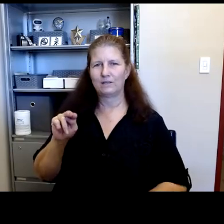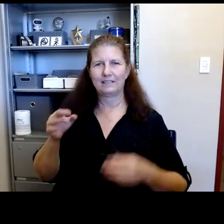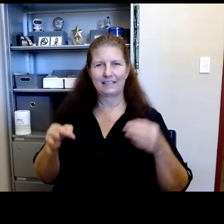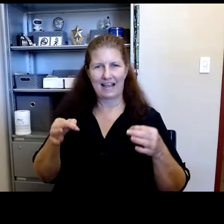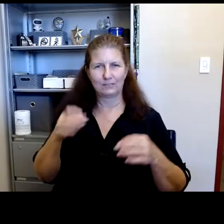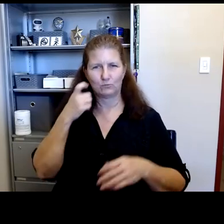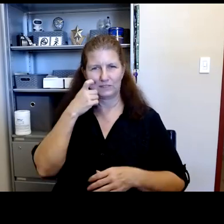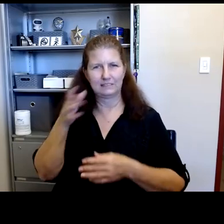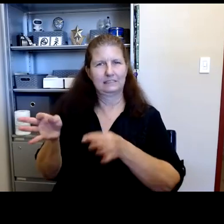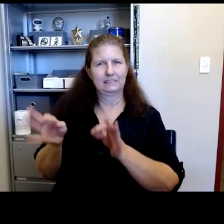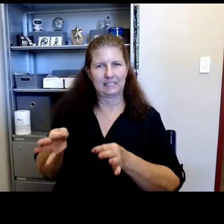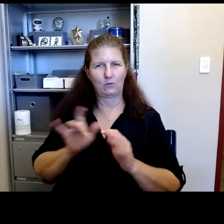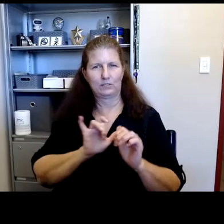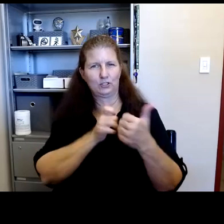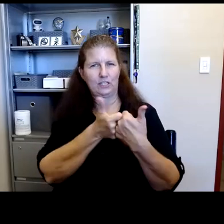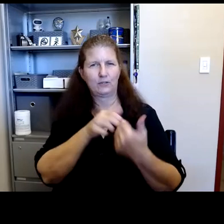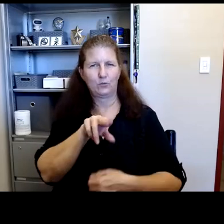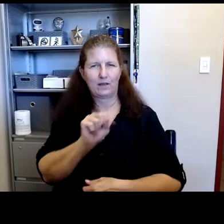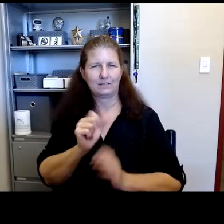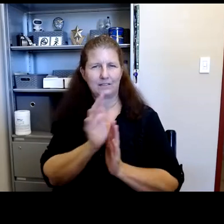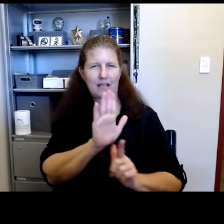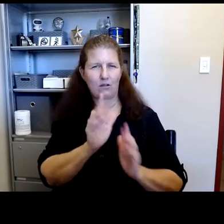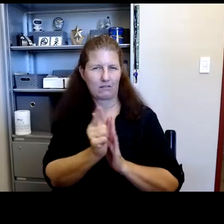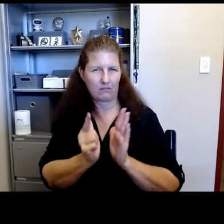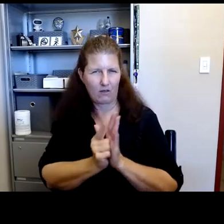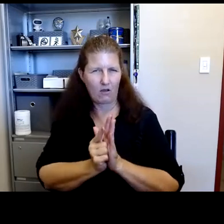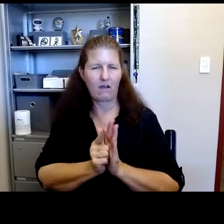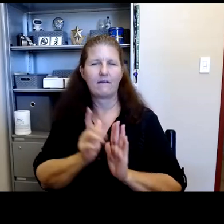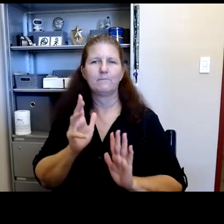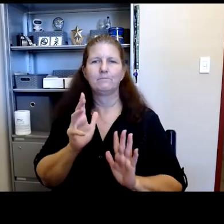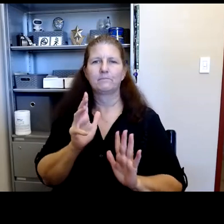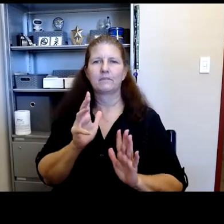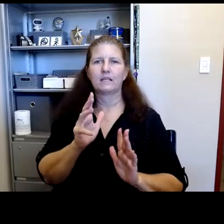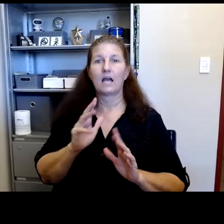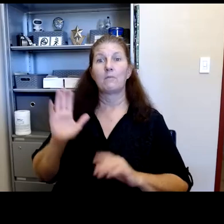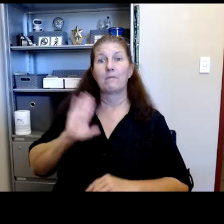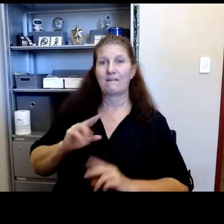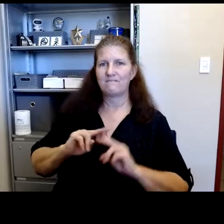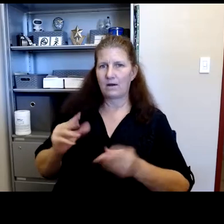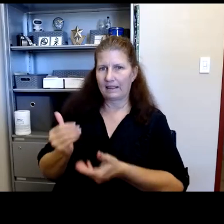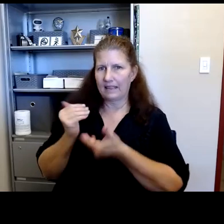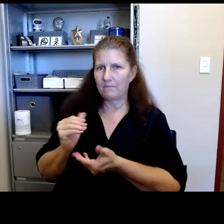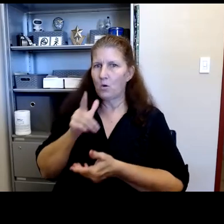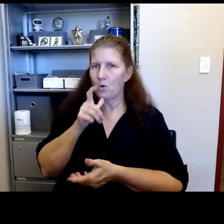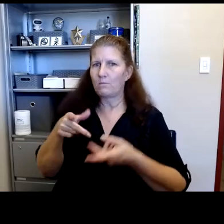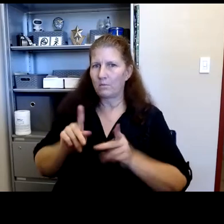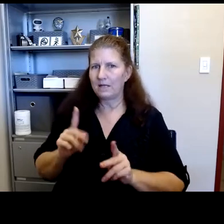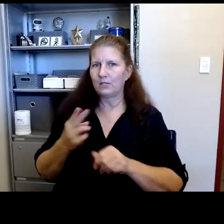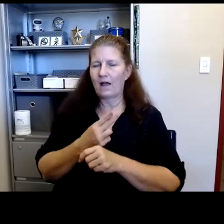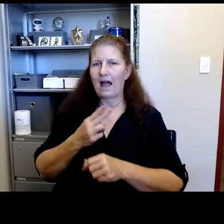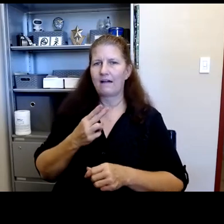Robyn Thomas: which challenge New York City's law, which was highly restrictive of who can carry loaded concealed weapons on the street.